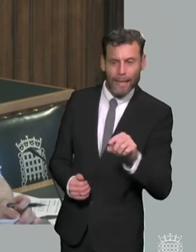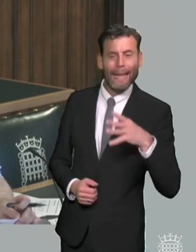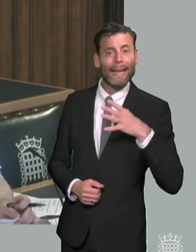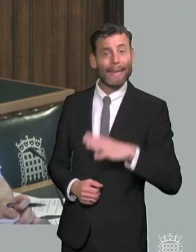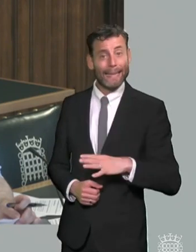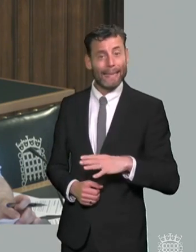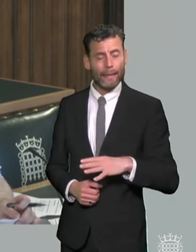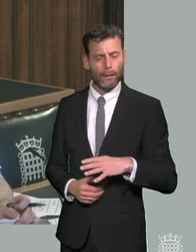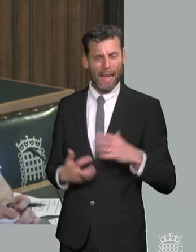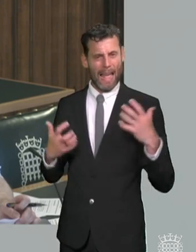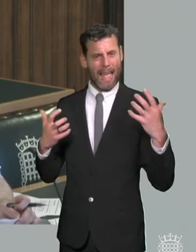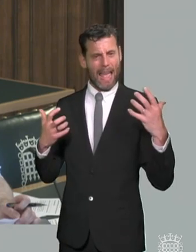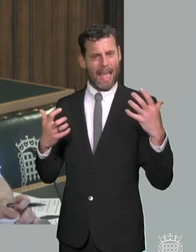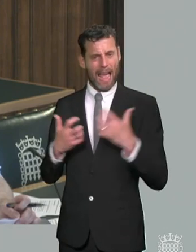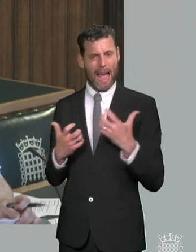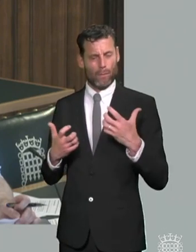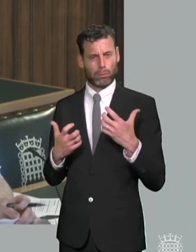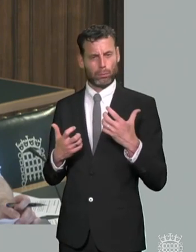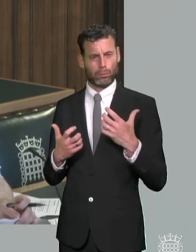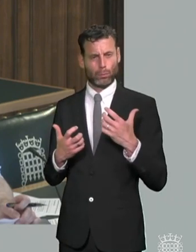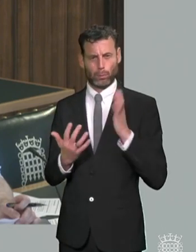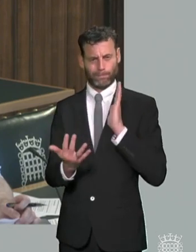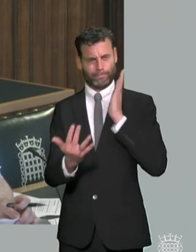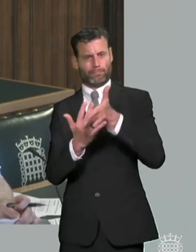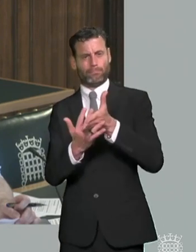intervening taking those powers off the lea i'm just wondering what it would look like in practice